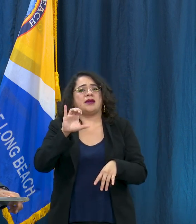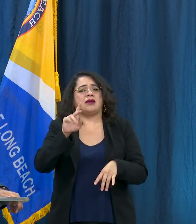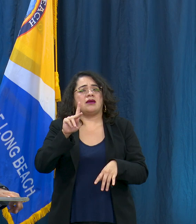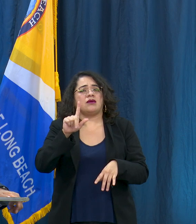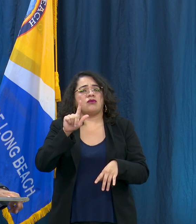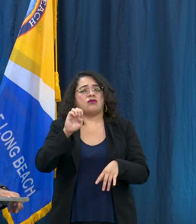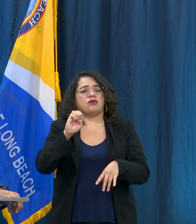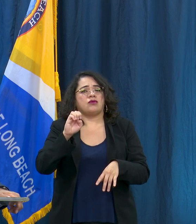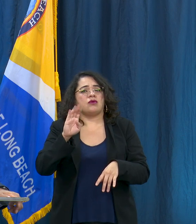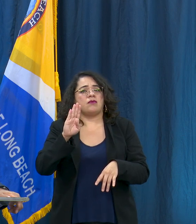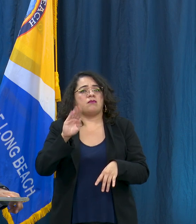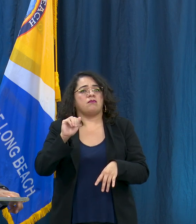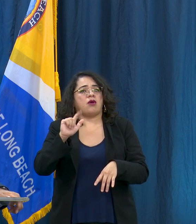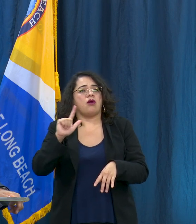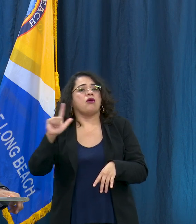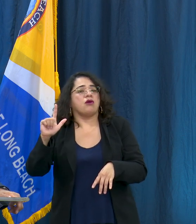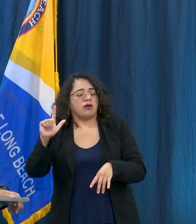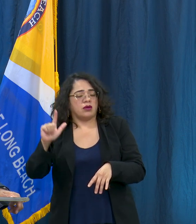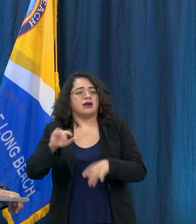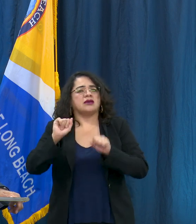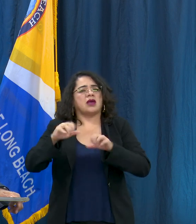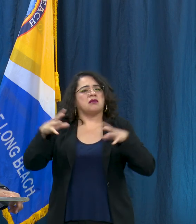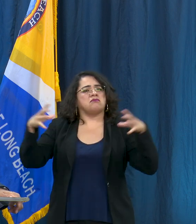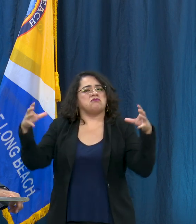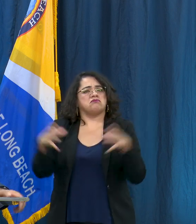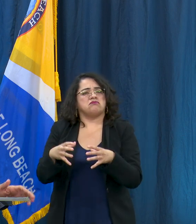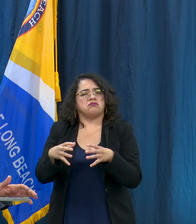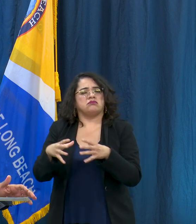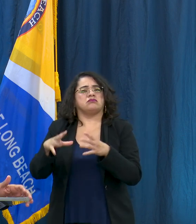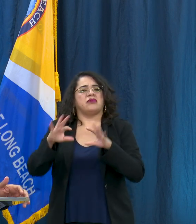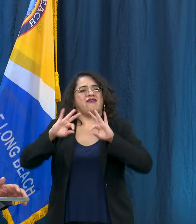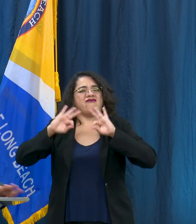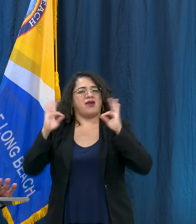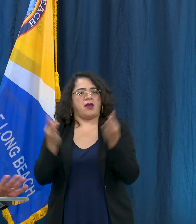gather together as a family unit. Now we still have two of course for everyone